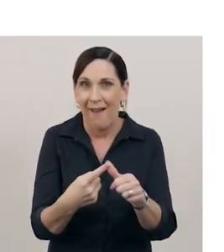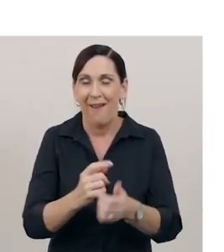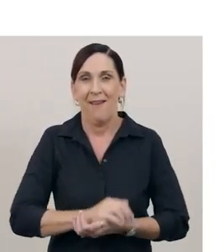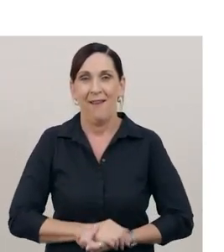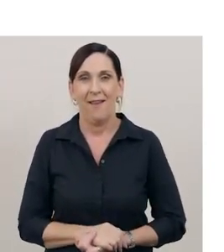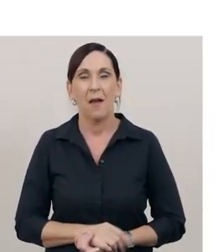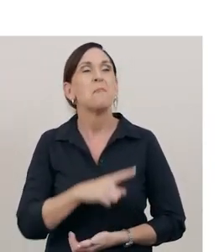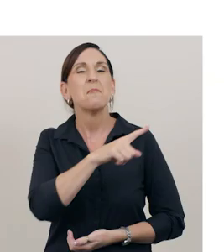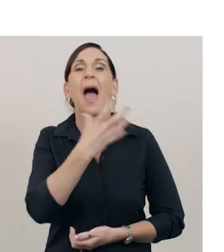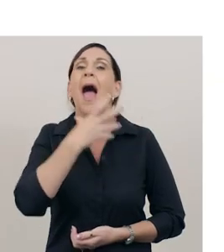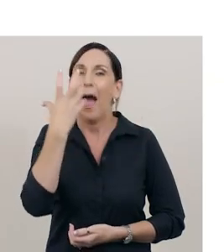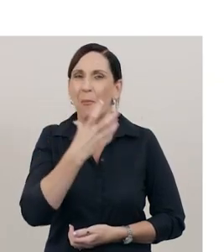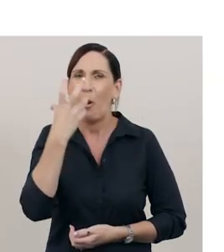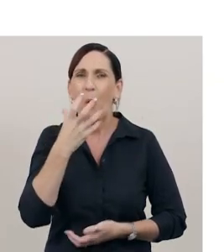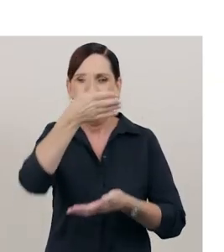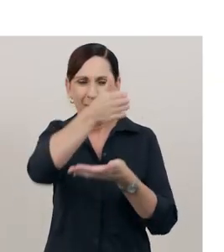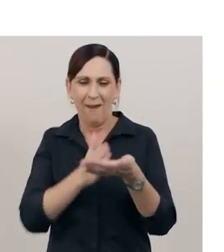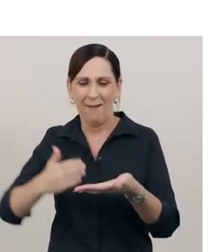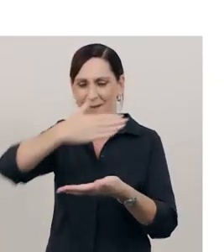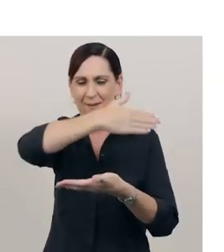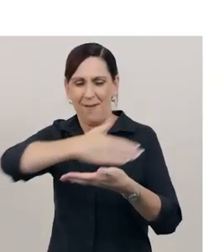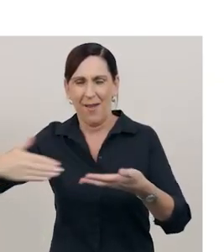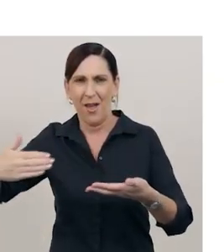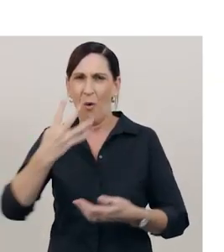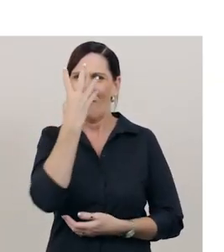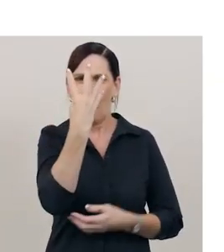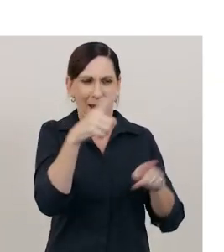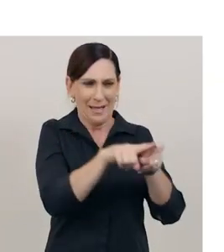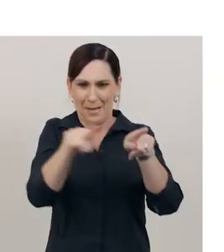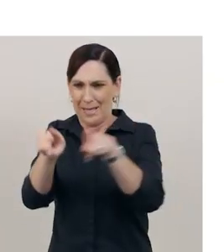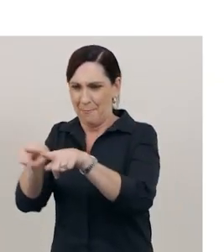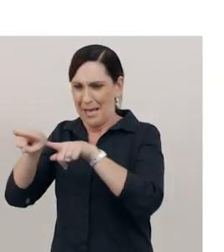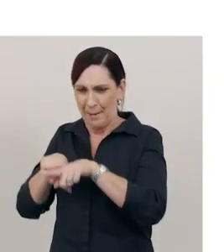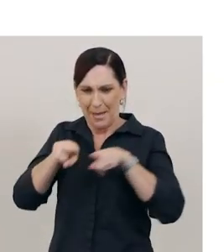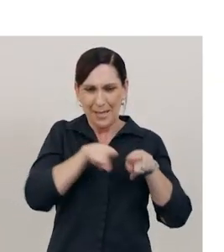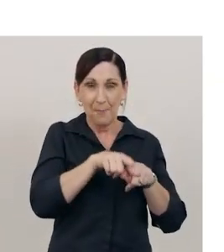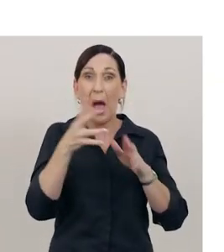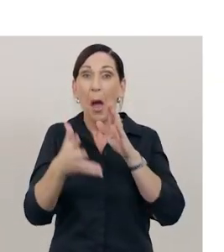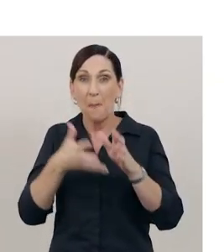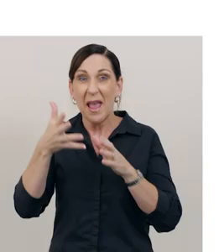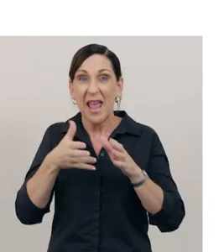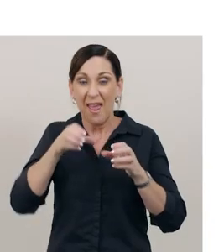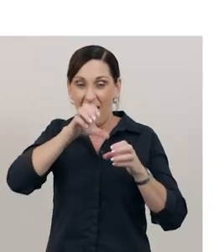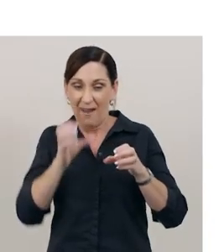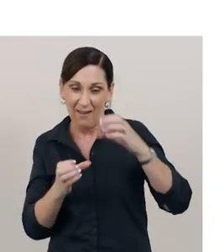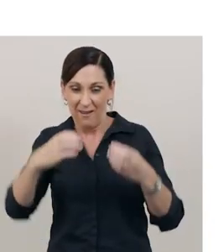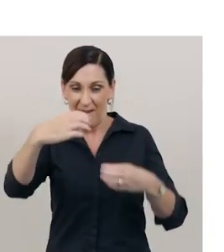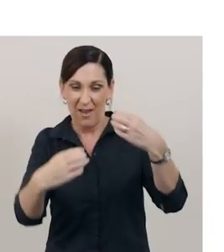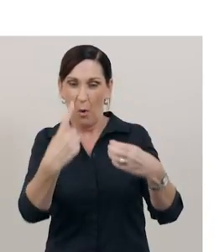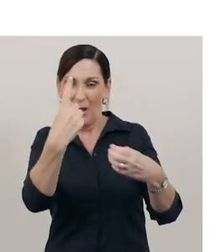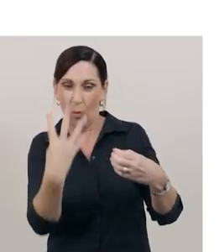The apple is cut into four equal parts. Each piece of apple represents one quarter.